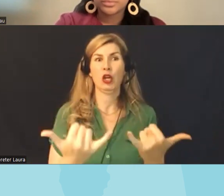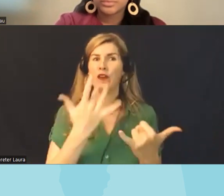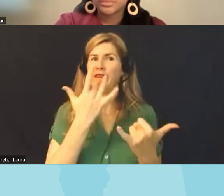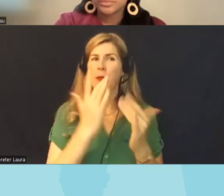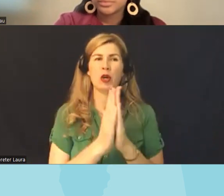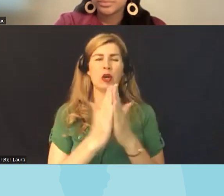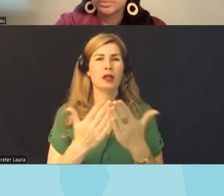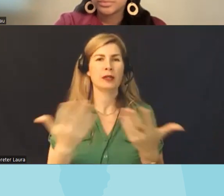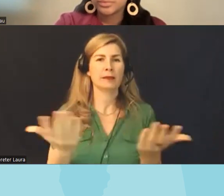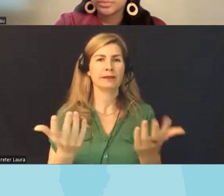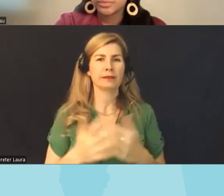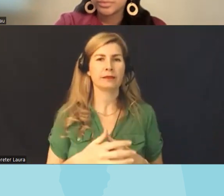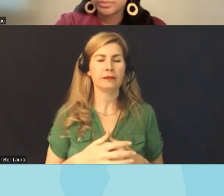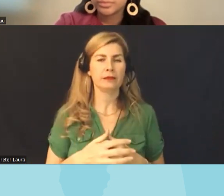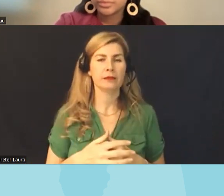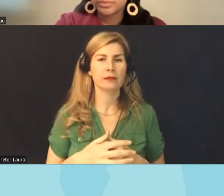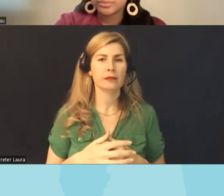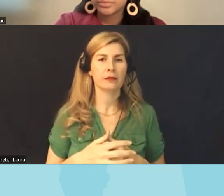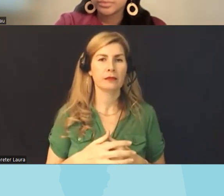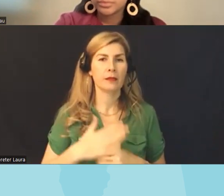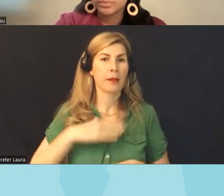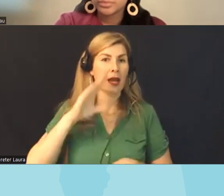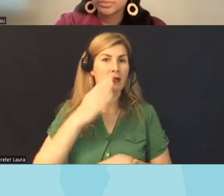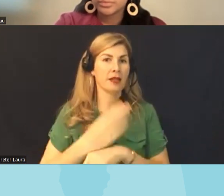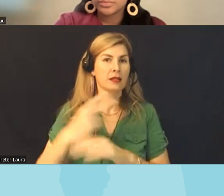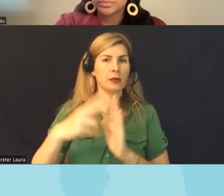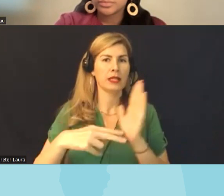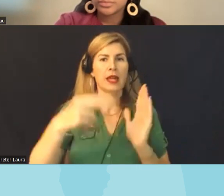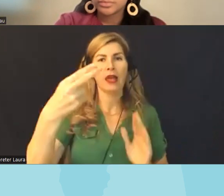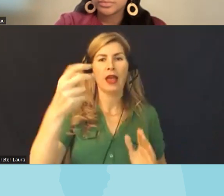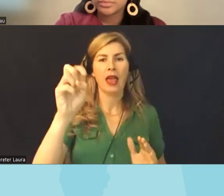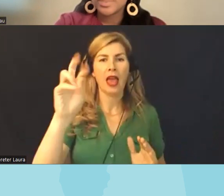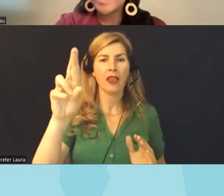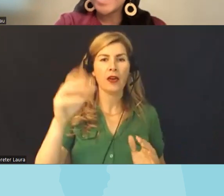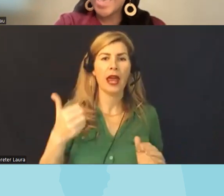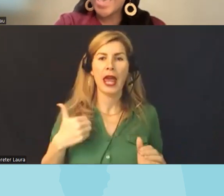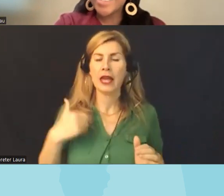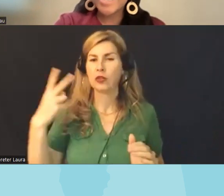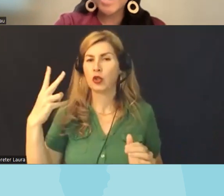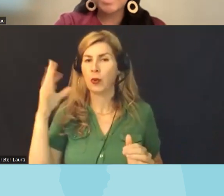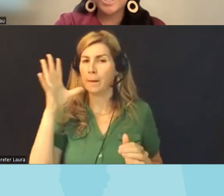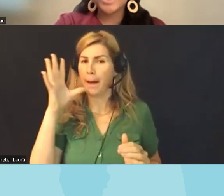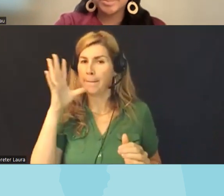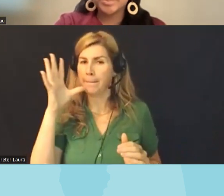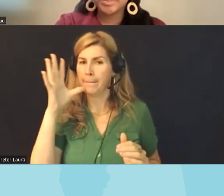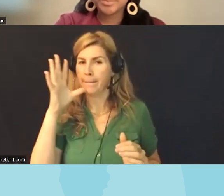Book uh that um my son and I read is Heather has two mommies um and we love we love that